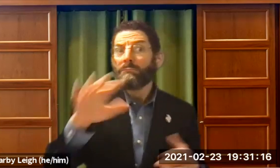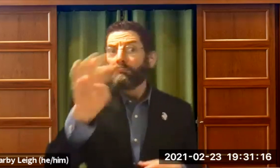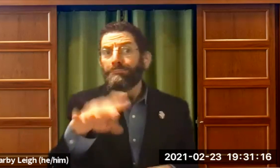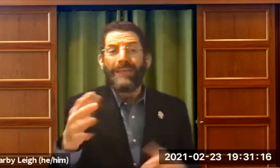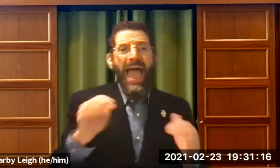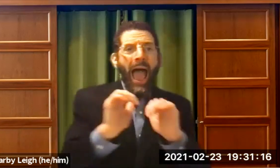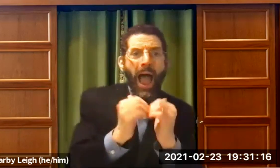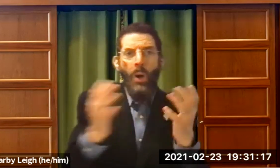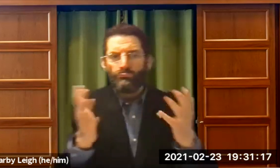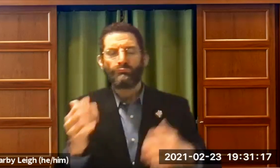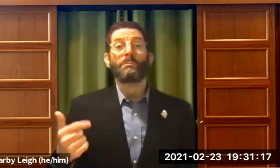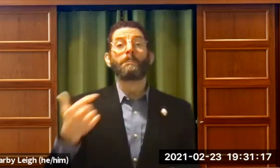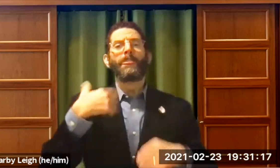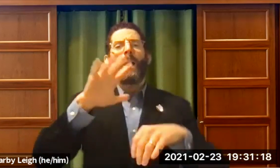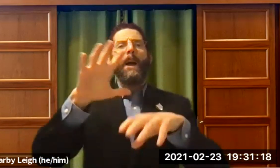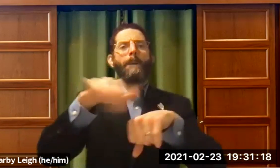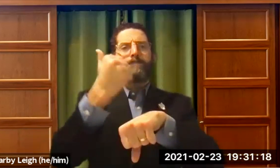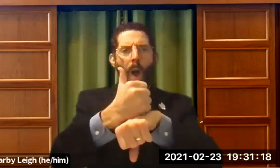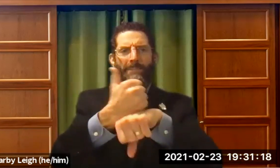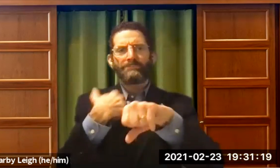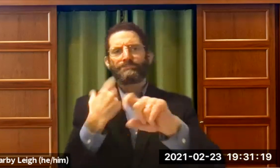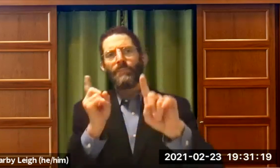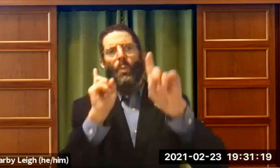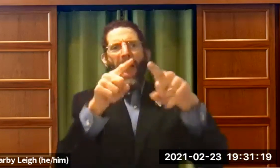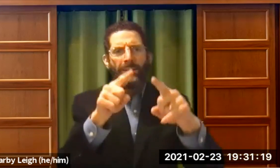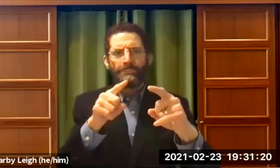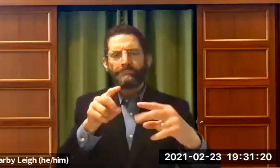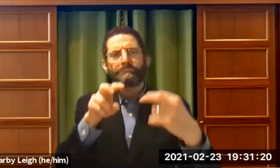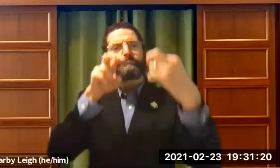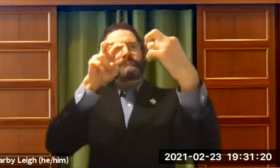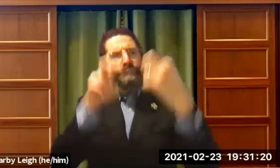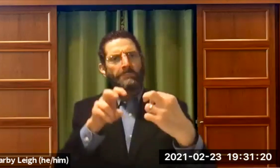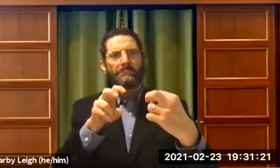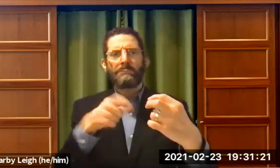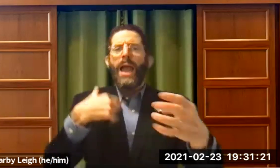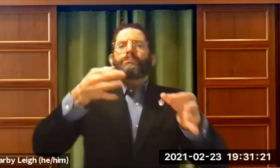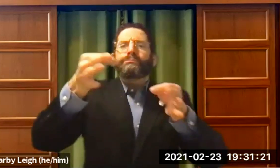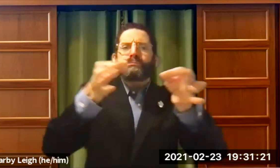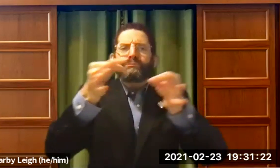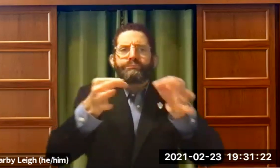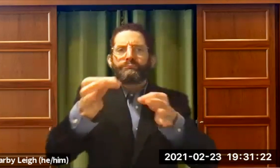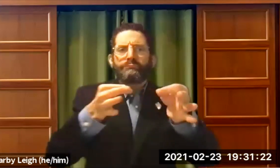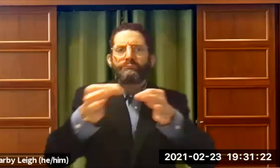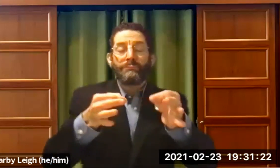that. Could I do that? How could I do that ? And during that appointment I sat down with them and